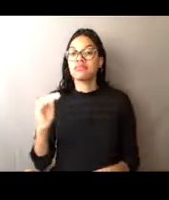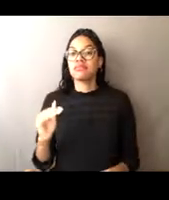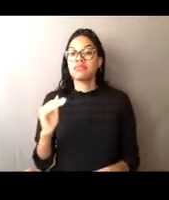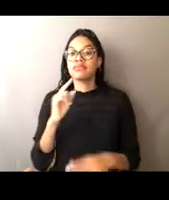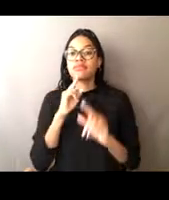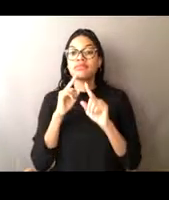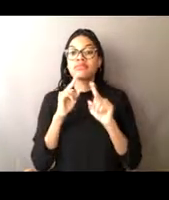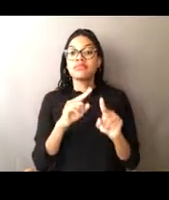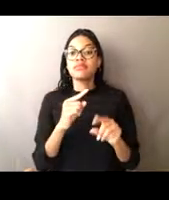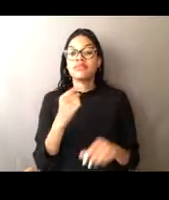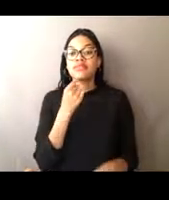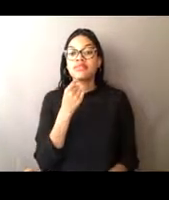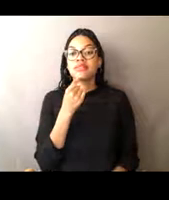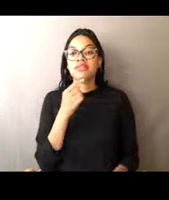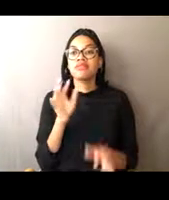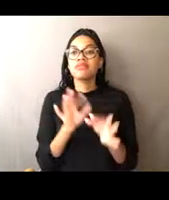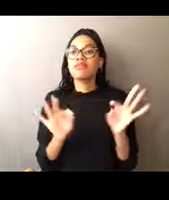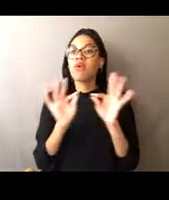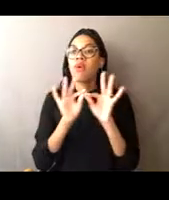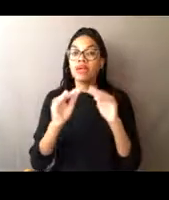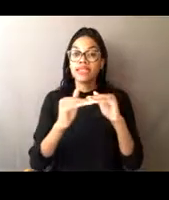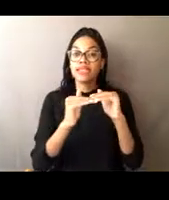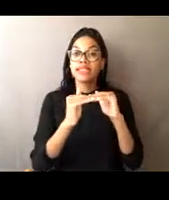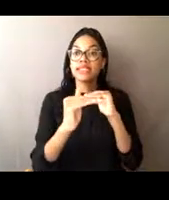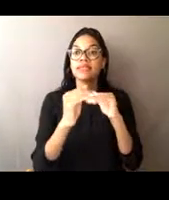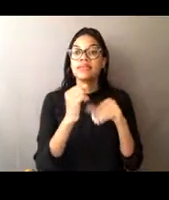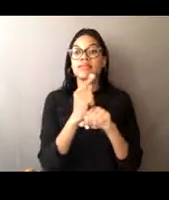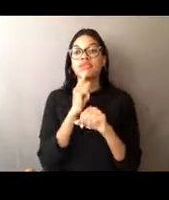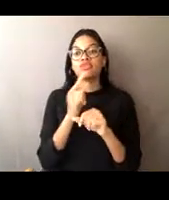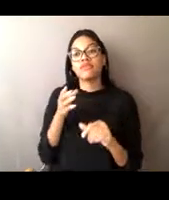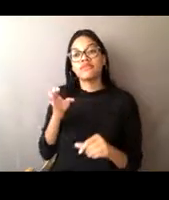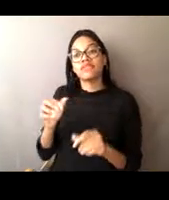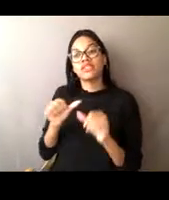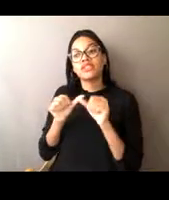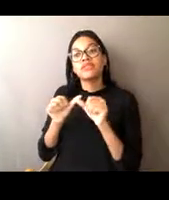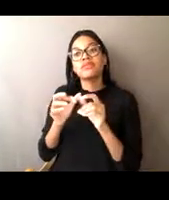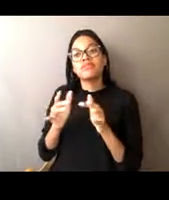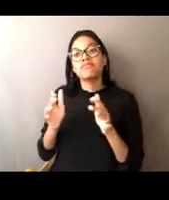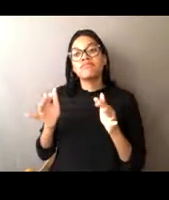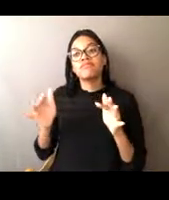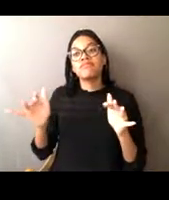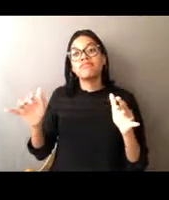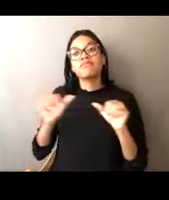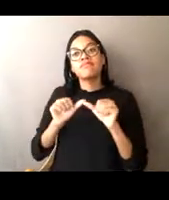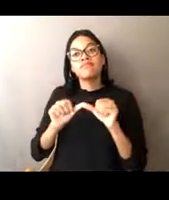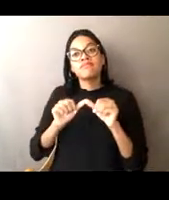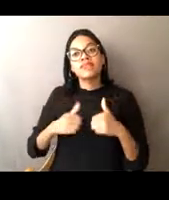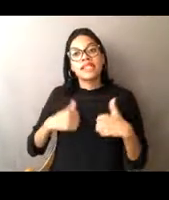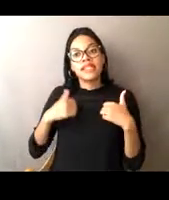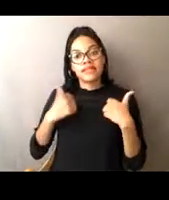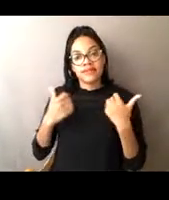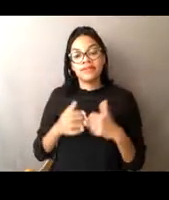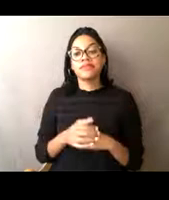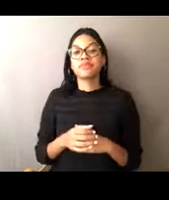marine populations so that they will last, so that they'll continue growing. Jake O'Brien was saying